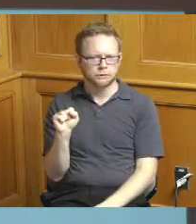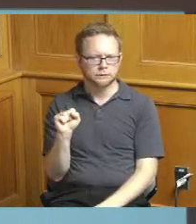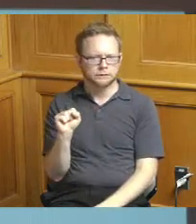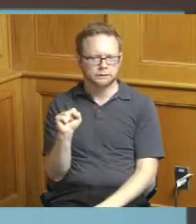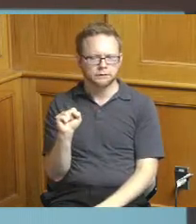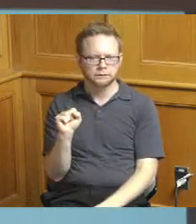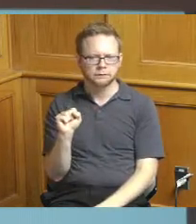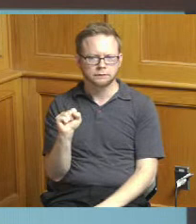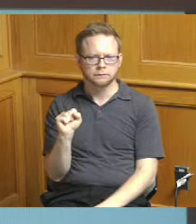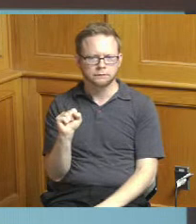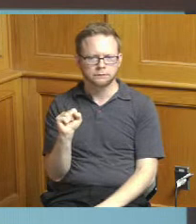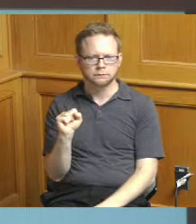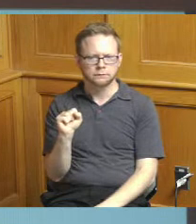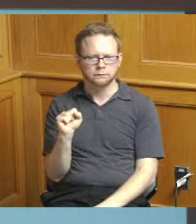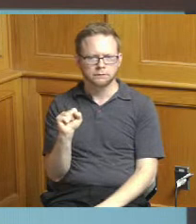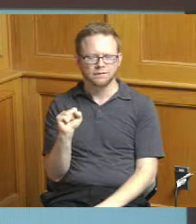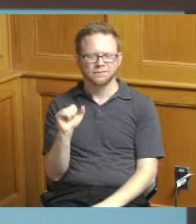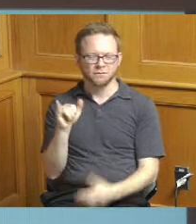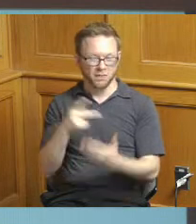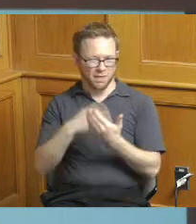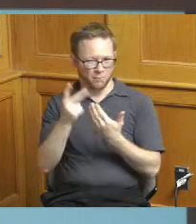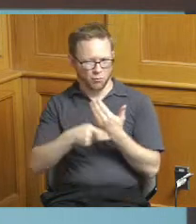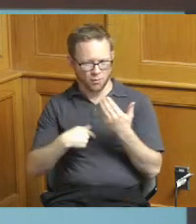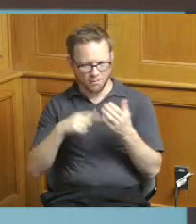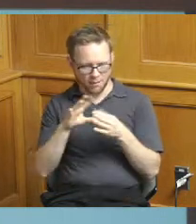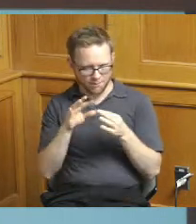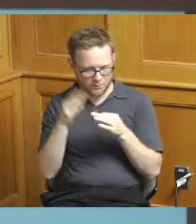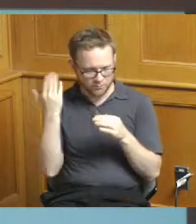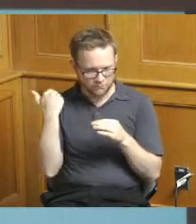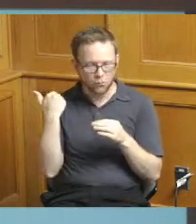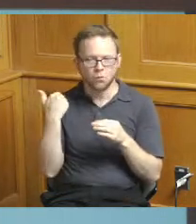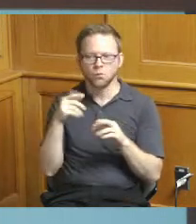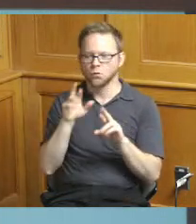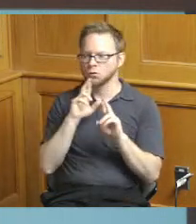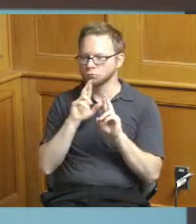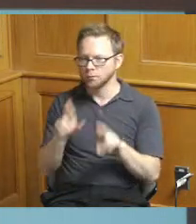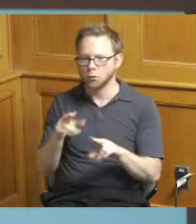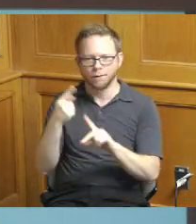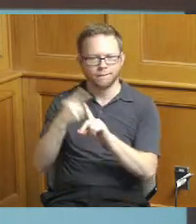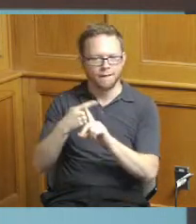the program that I was mentioning and and the reporting that we're providing monthly so we track